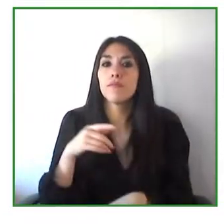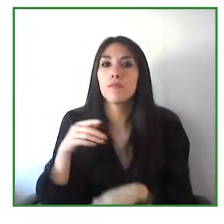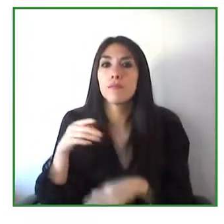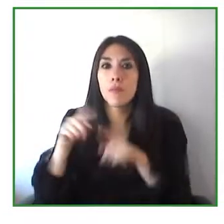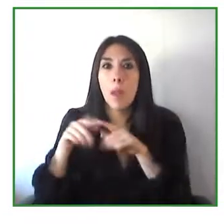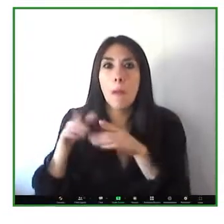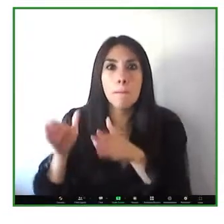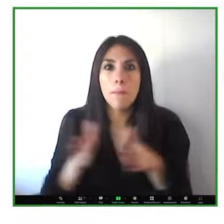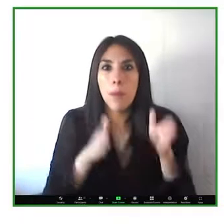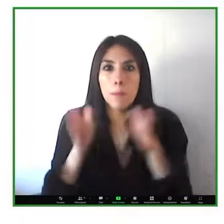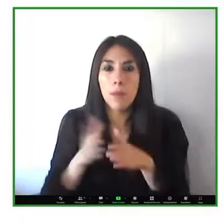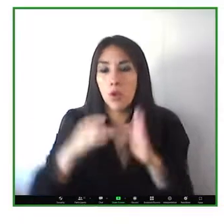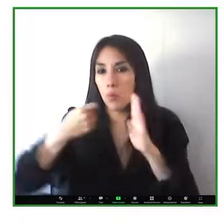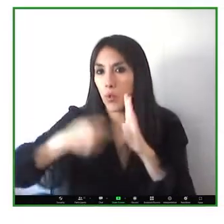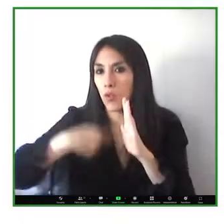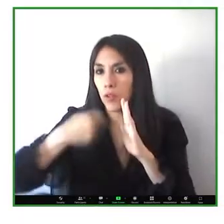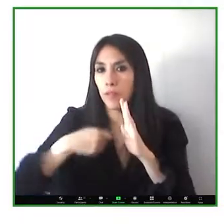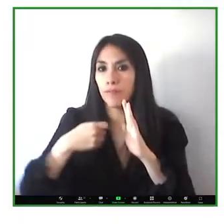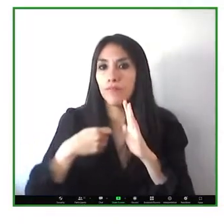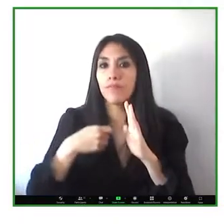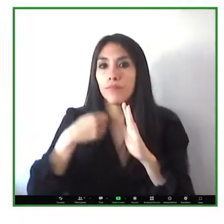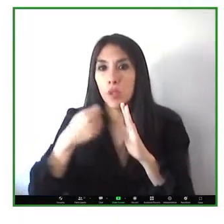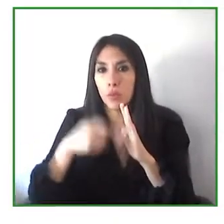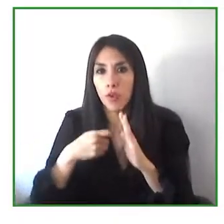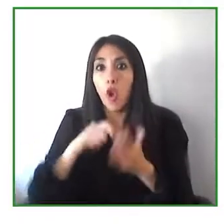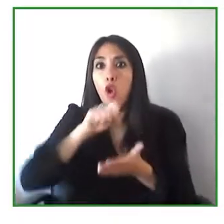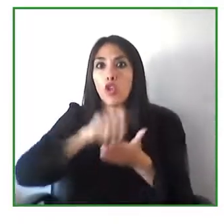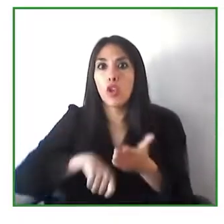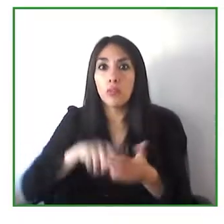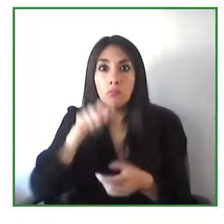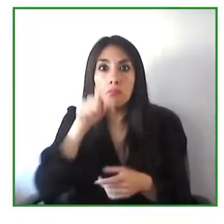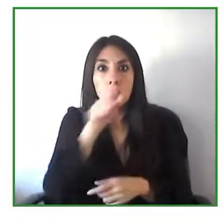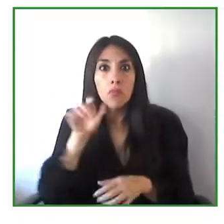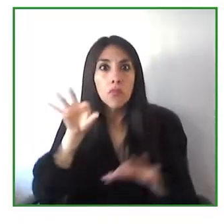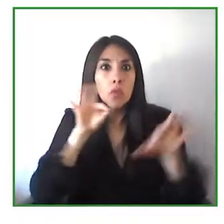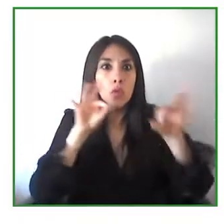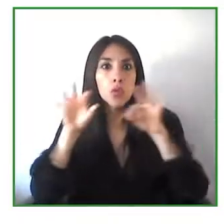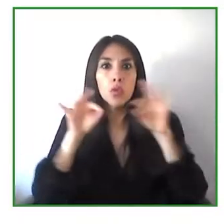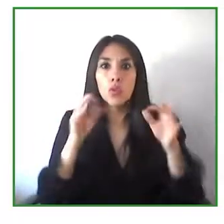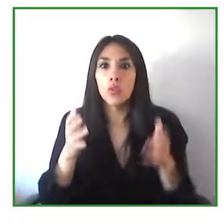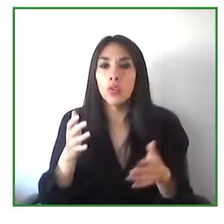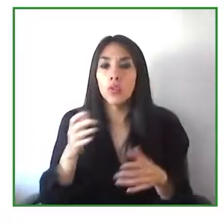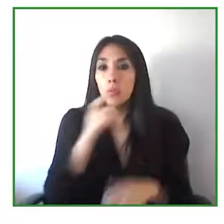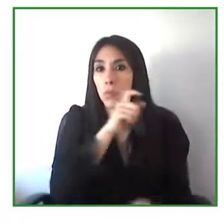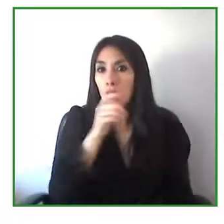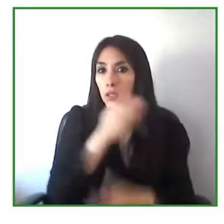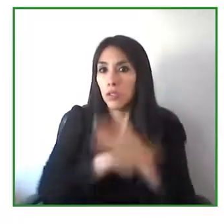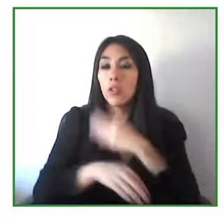it is super important for any government agency any entity that wants to actually